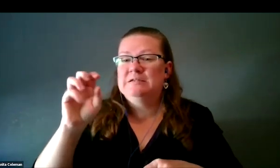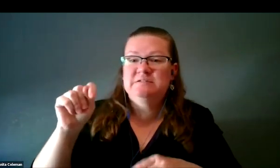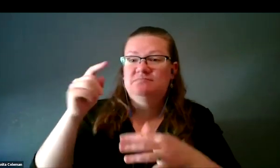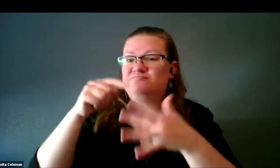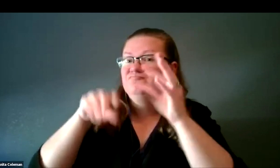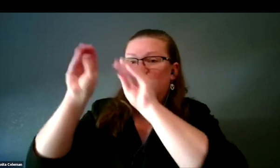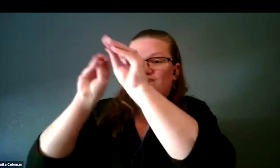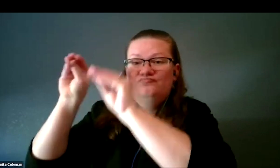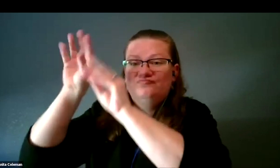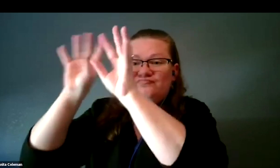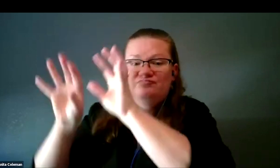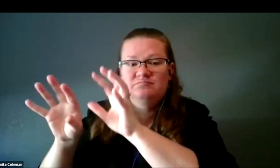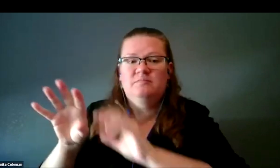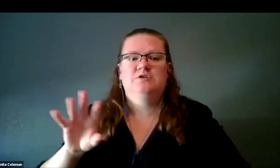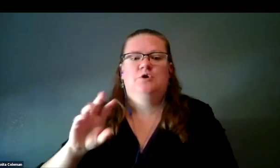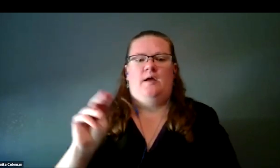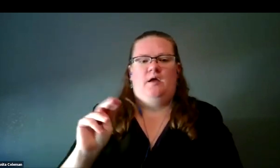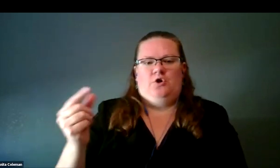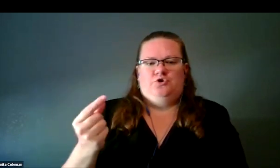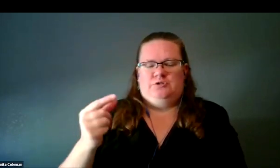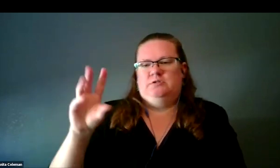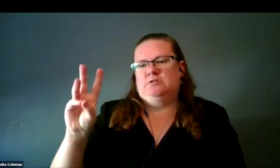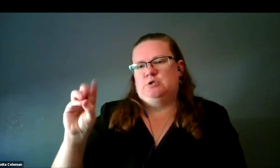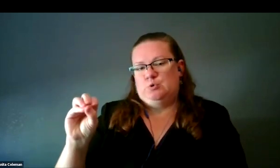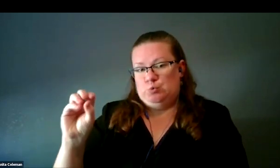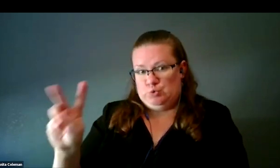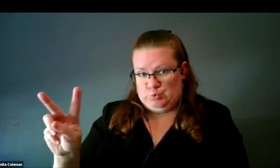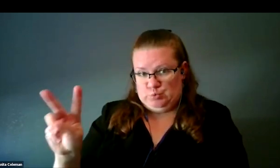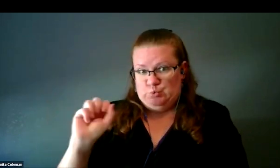NGC 602, which I show in some imagery here,